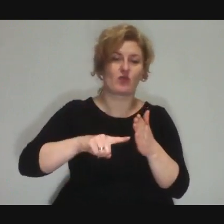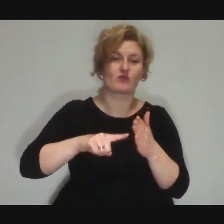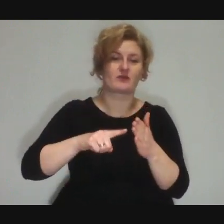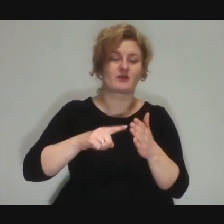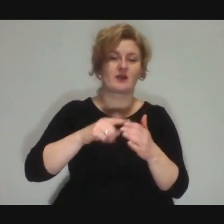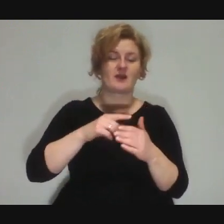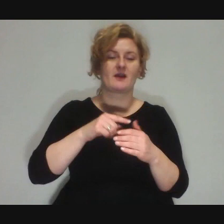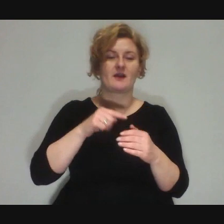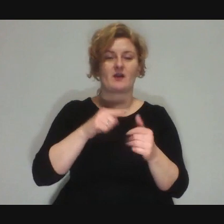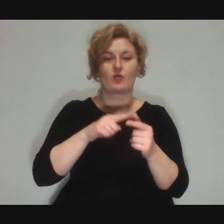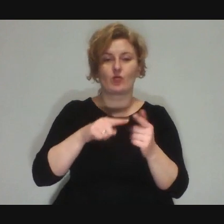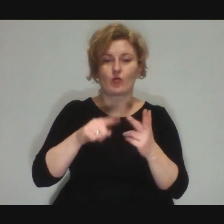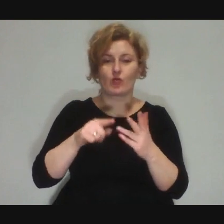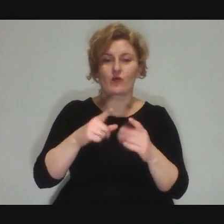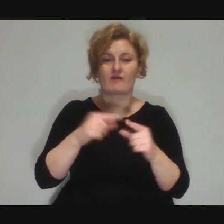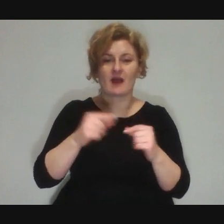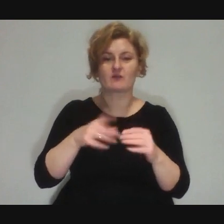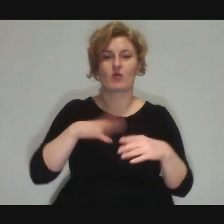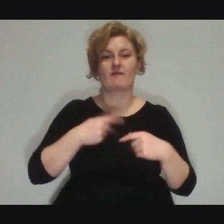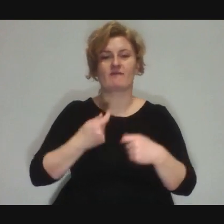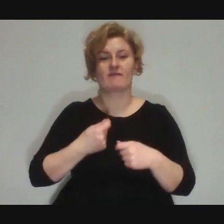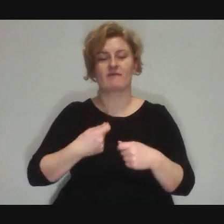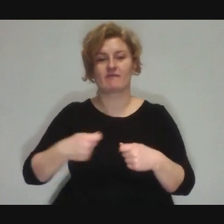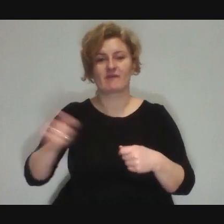you can go to the cinema or to the swimming pool.